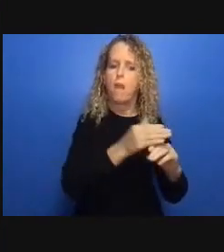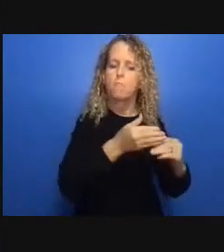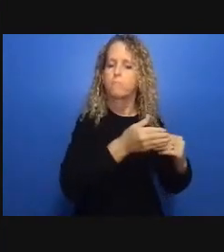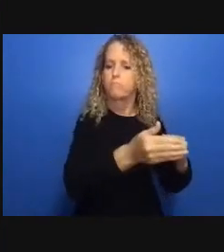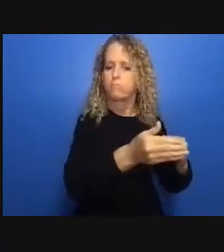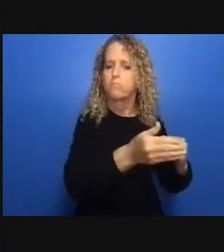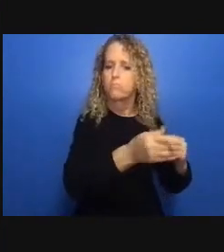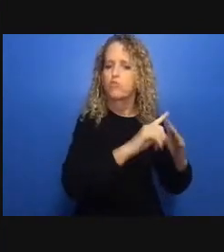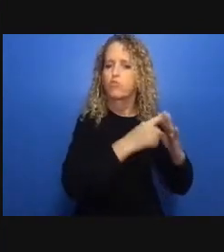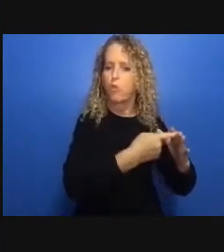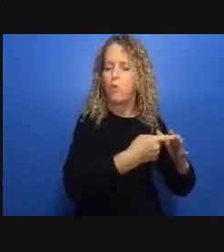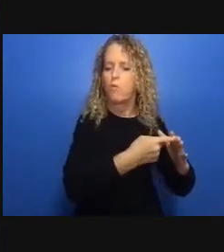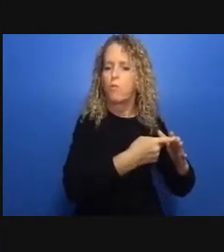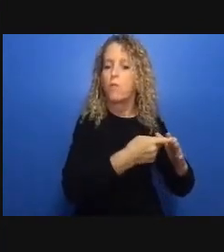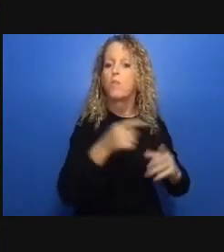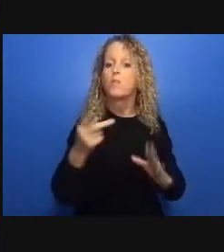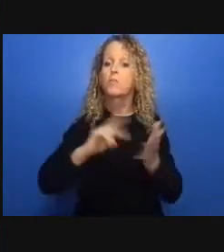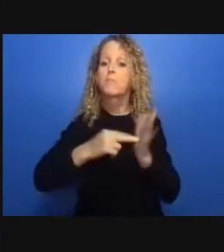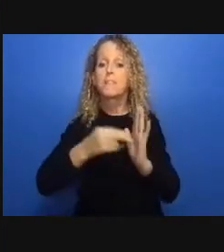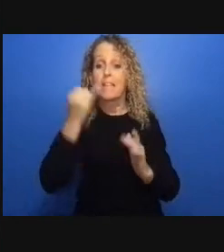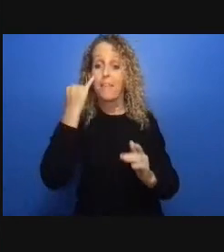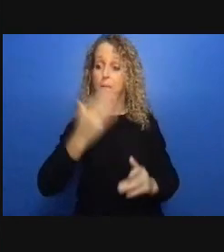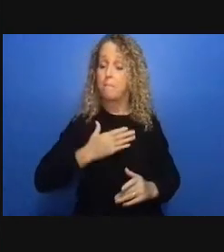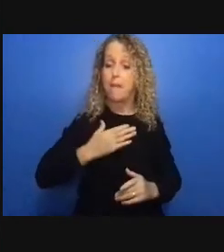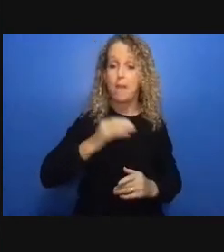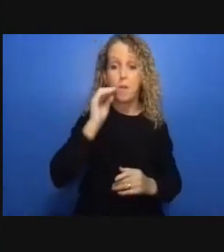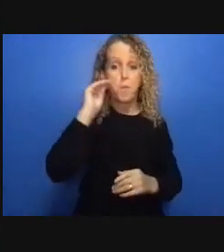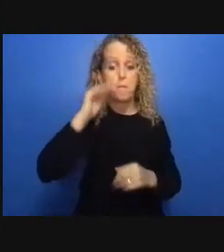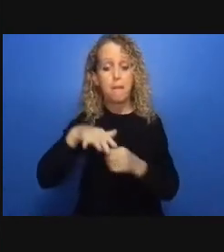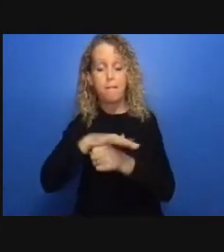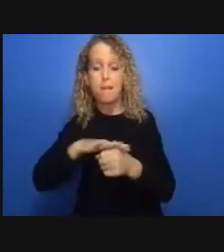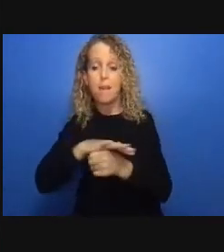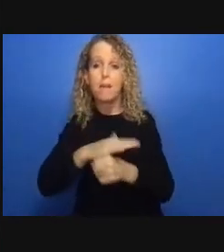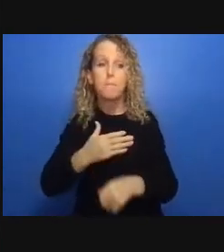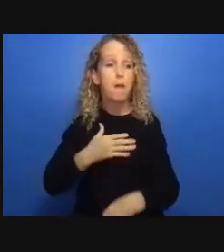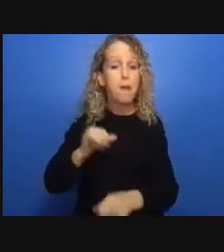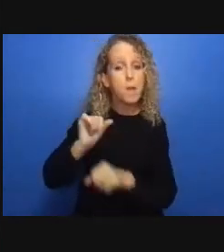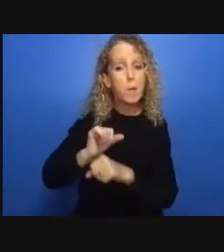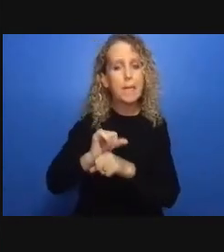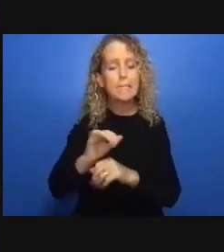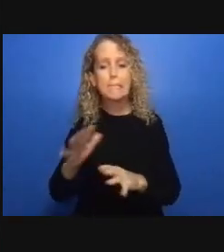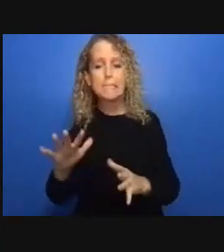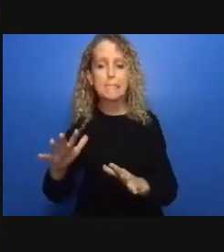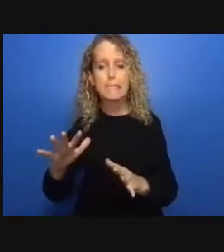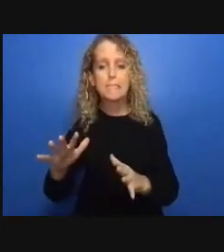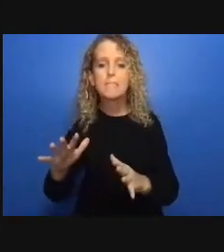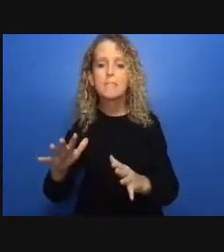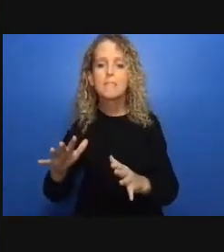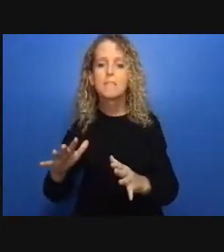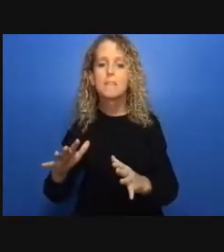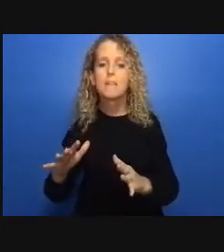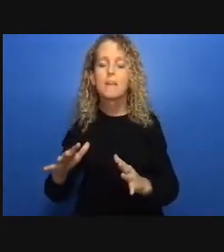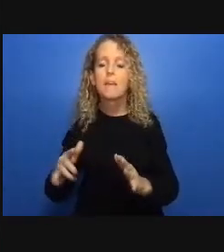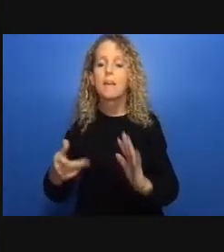they couldn't visit their kids the long-term trauma from this cannot be underestimated